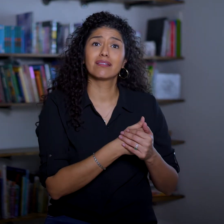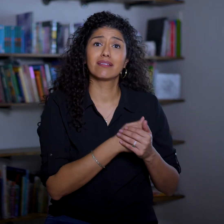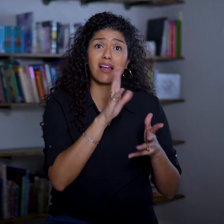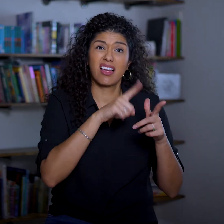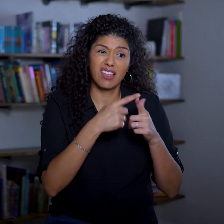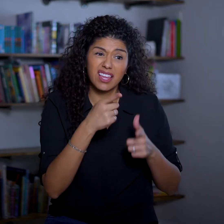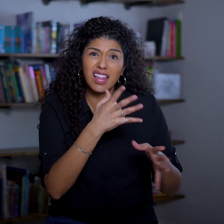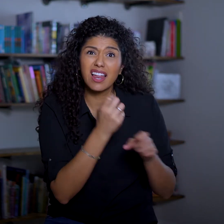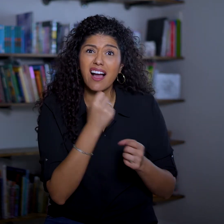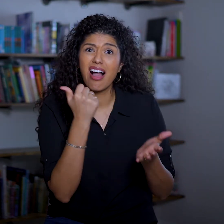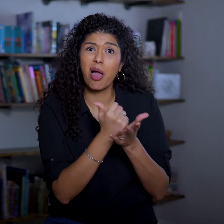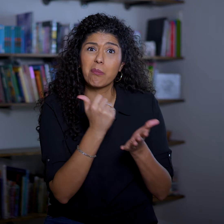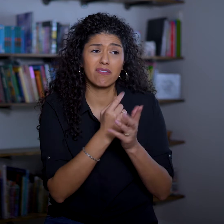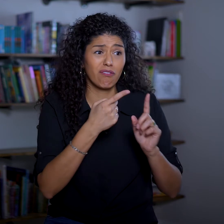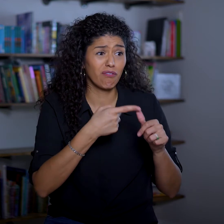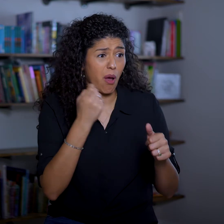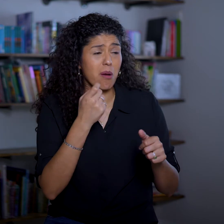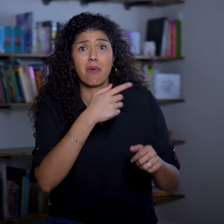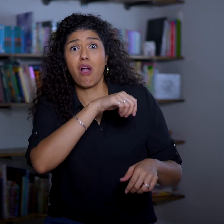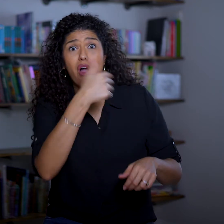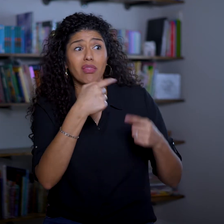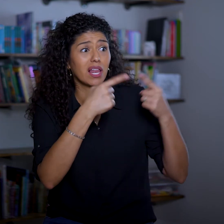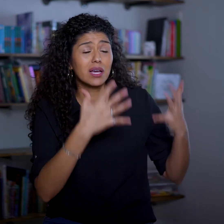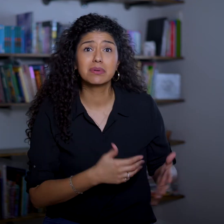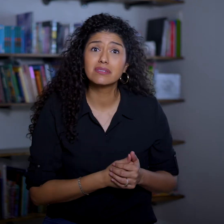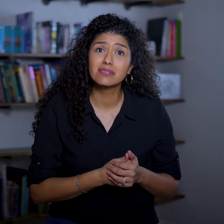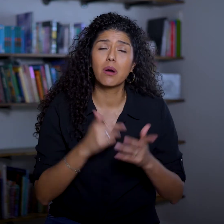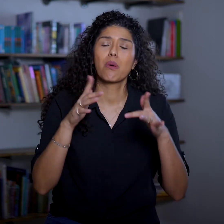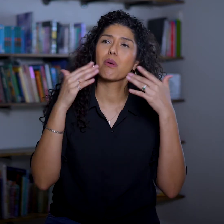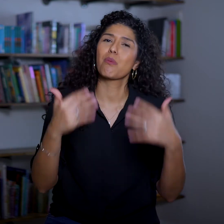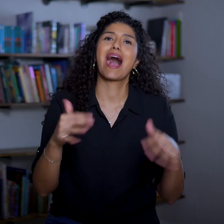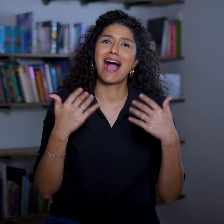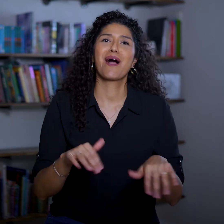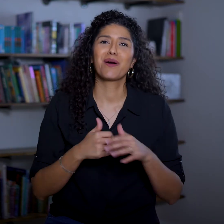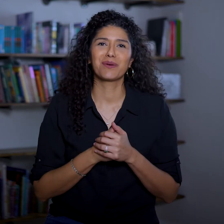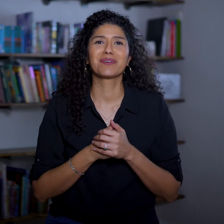then he gets help from another enemy. Wow!